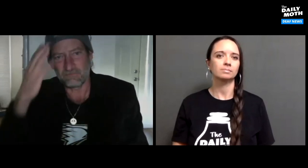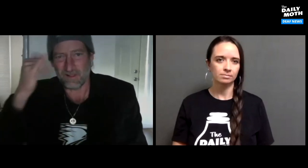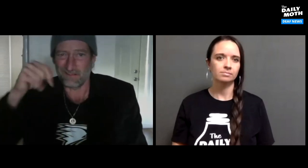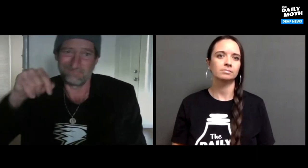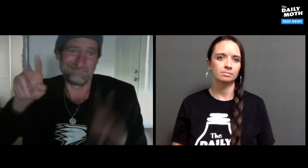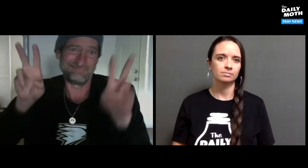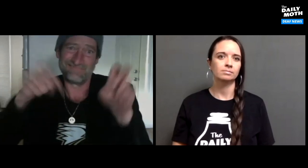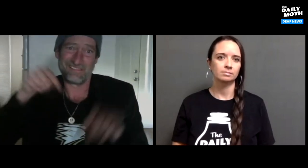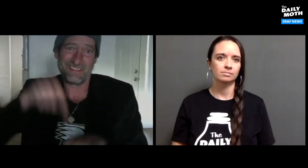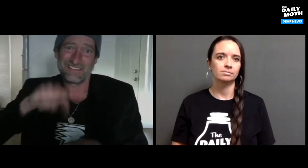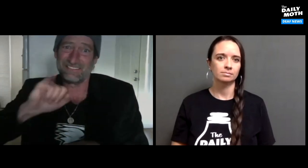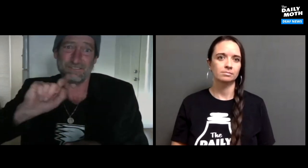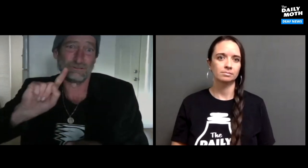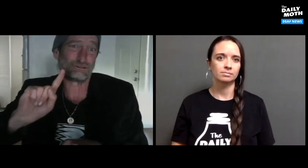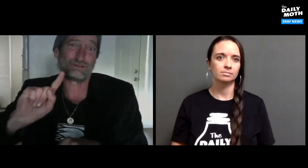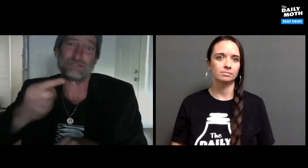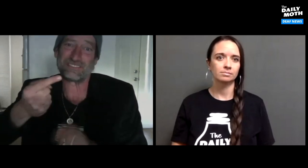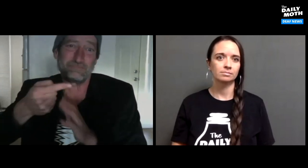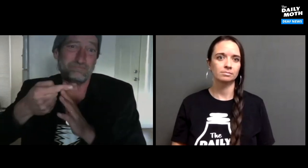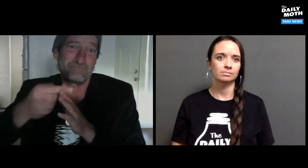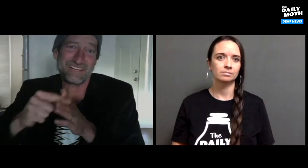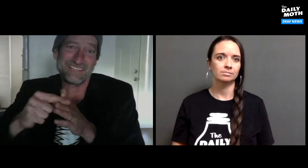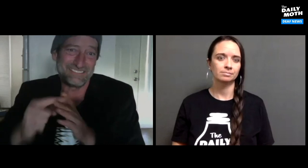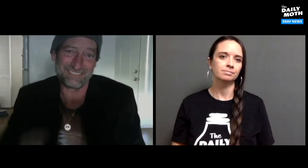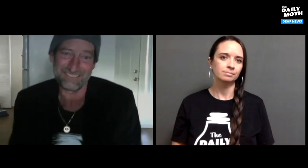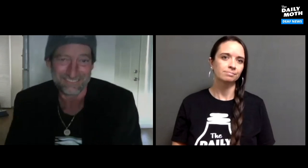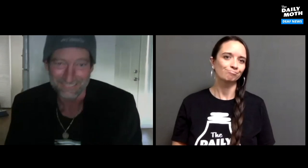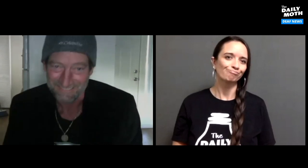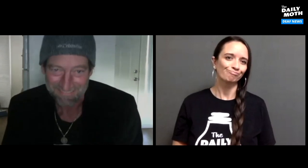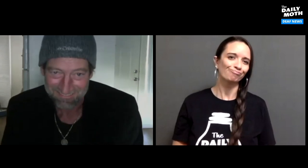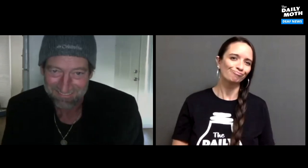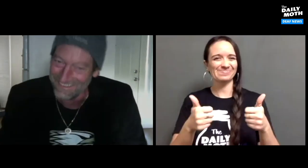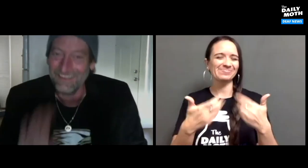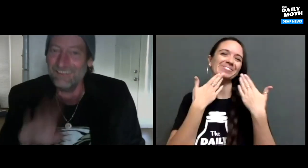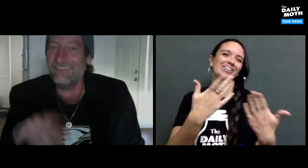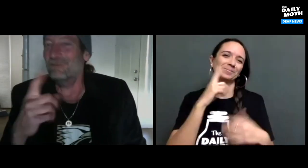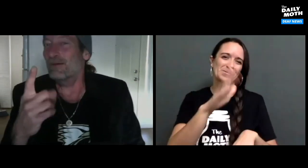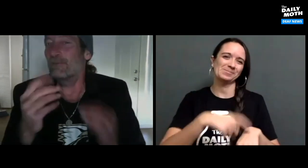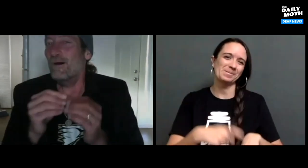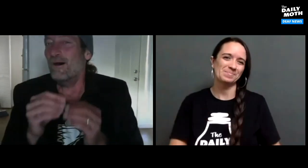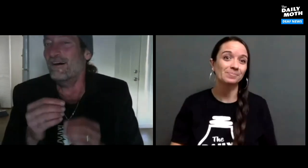because this is just the beginning. Thank you so much for your time.